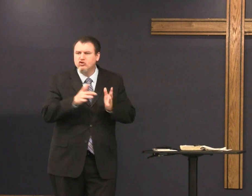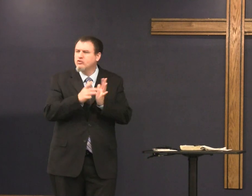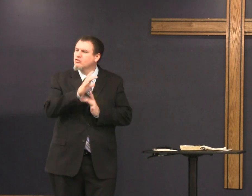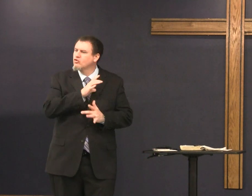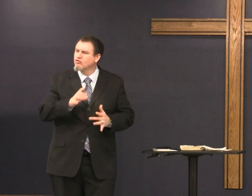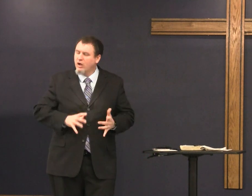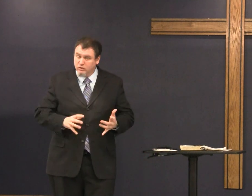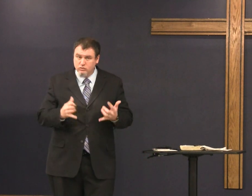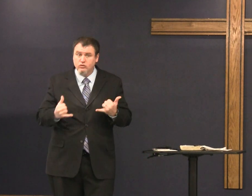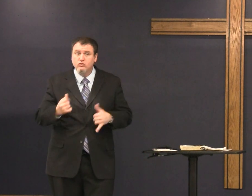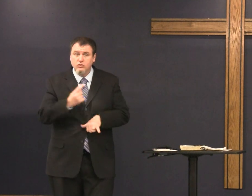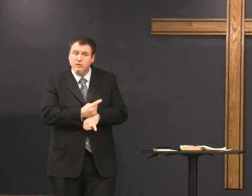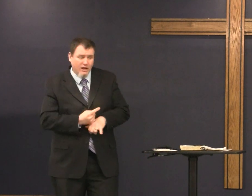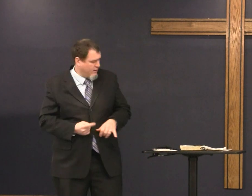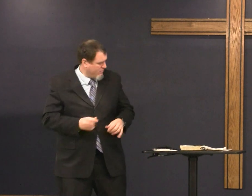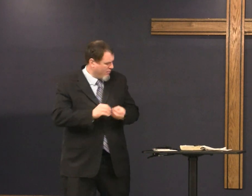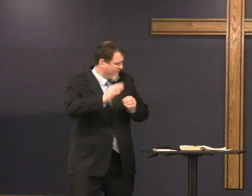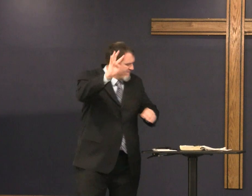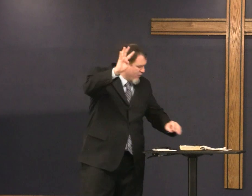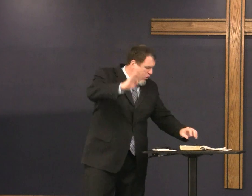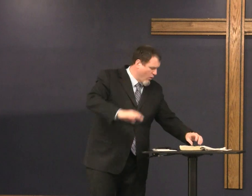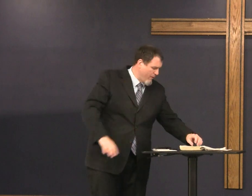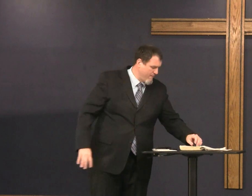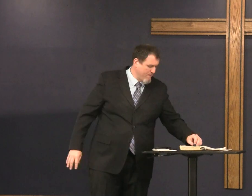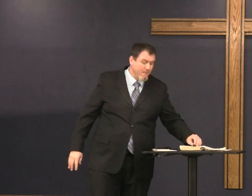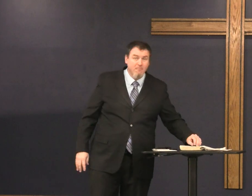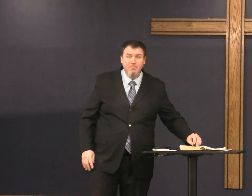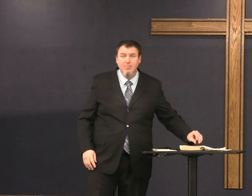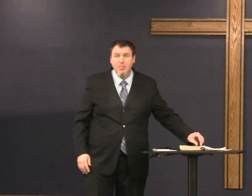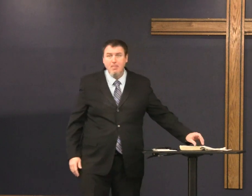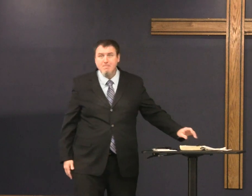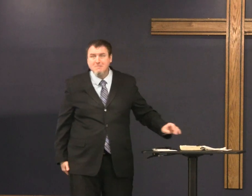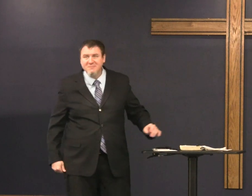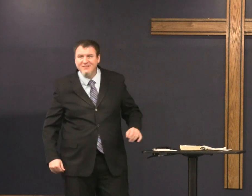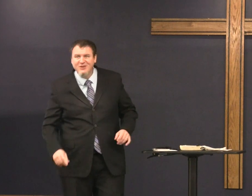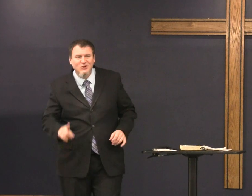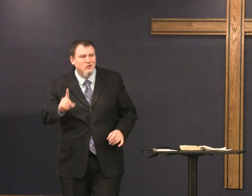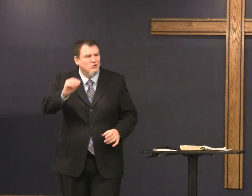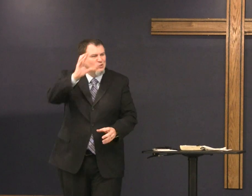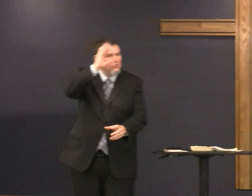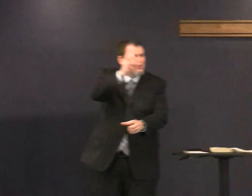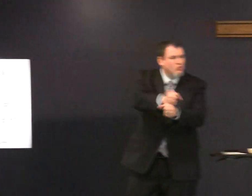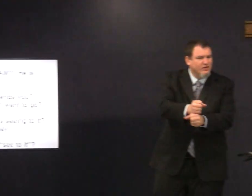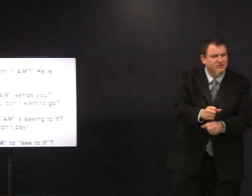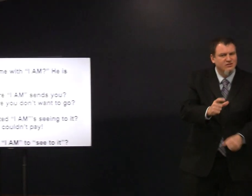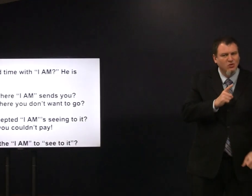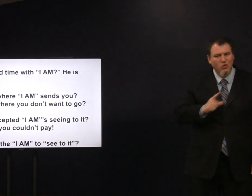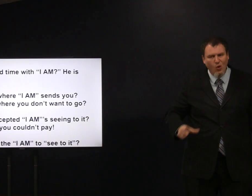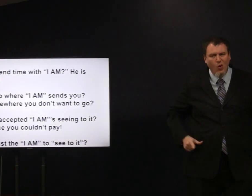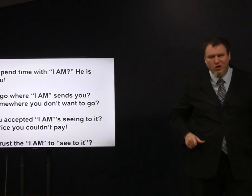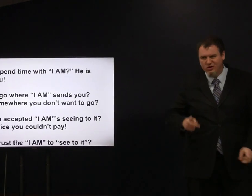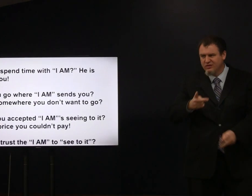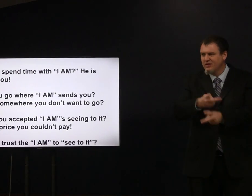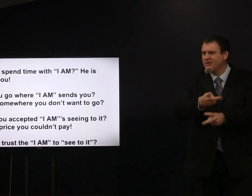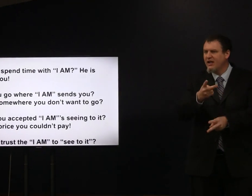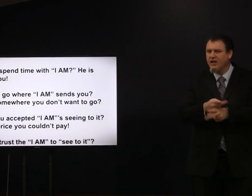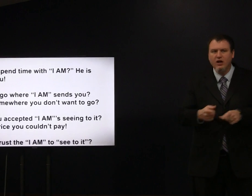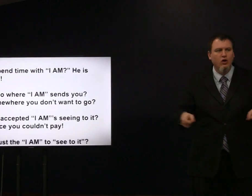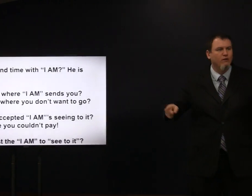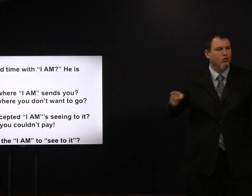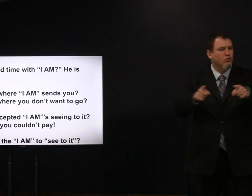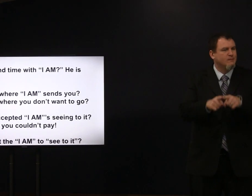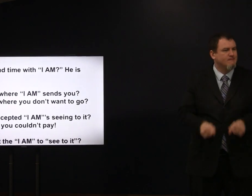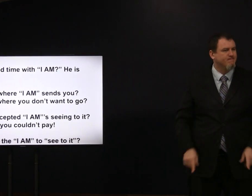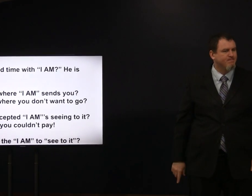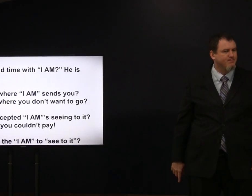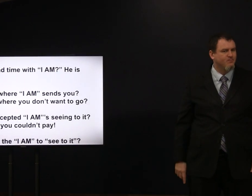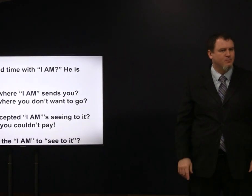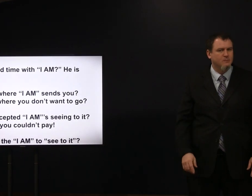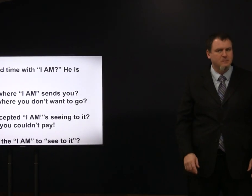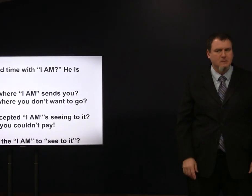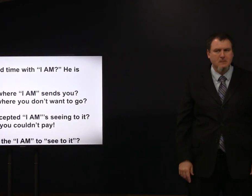you never know except Jesus today number four do you trust the I am to see to it